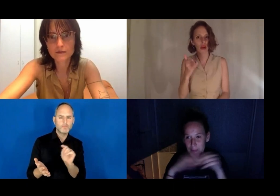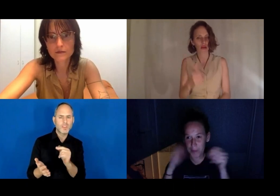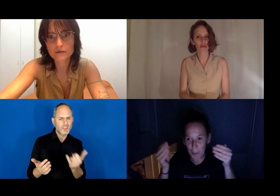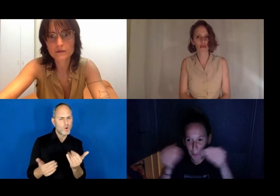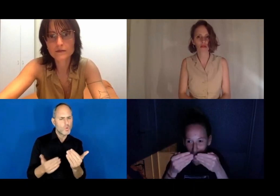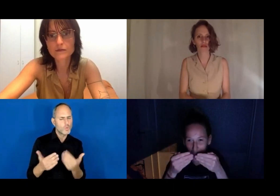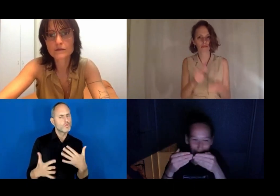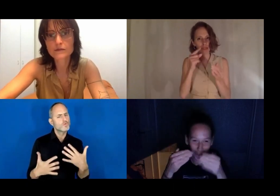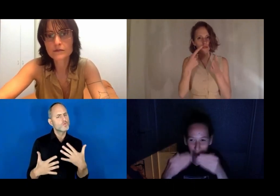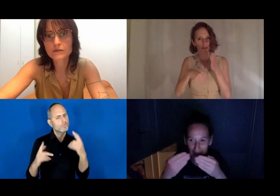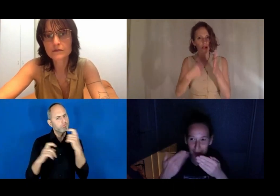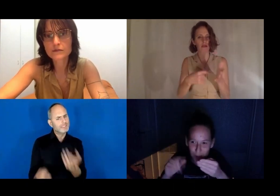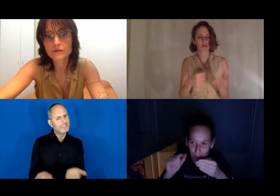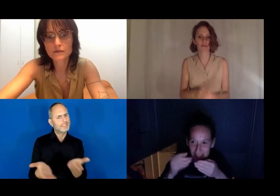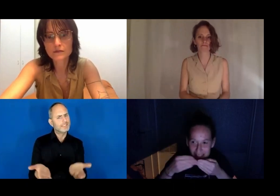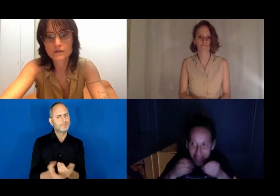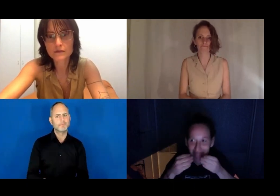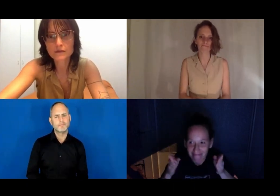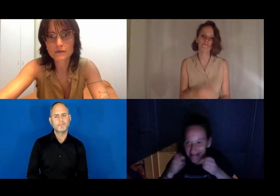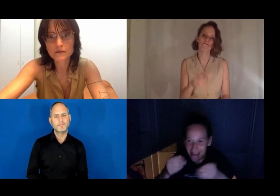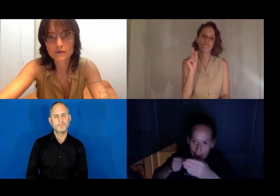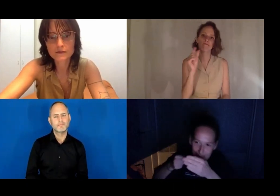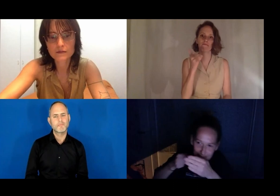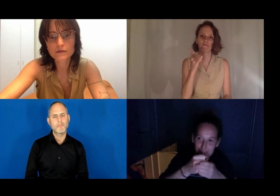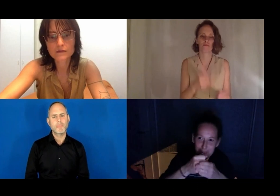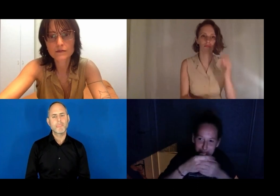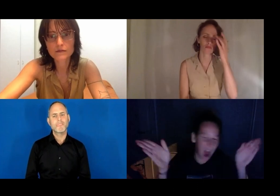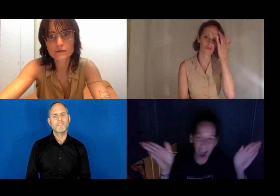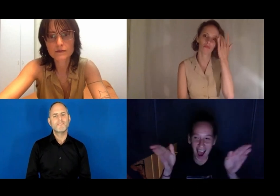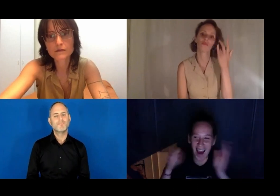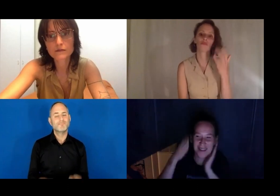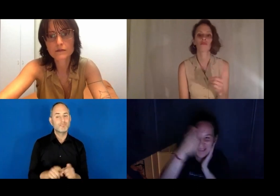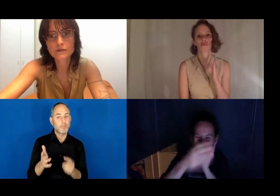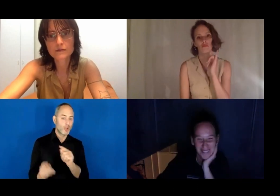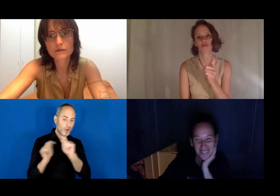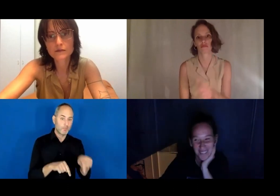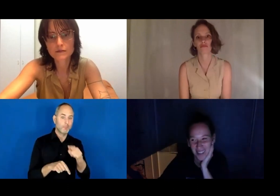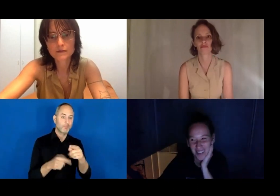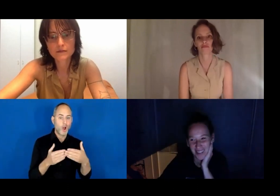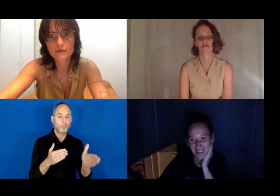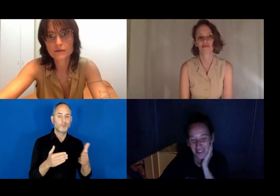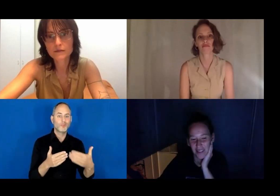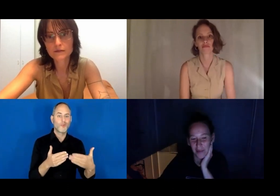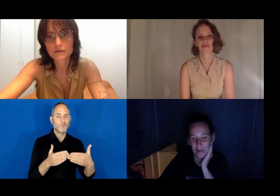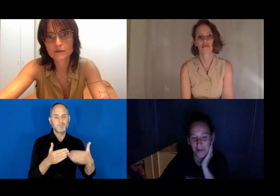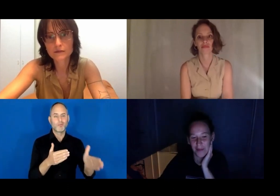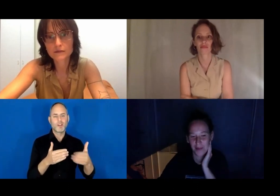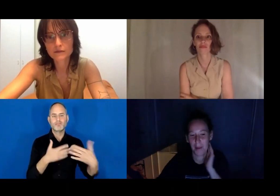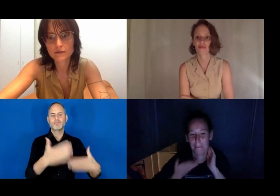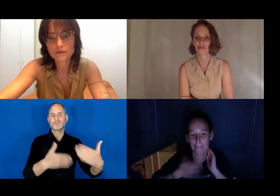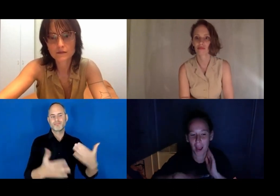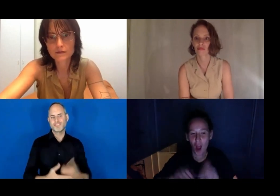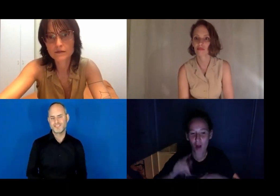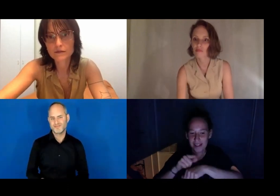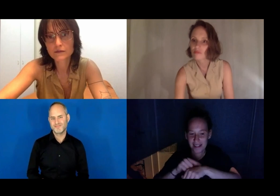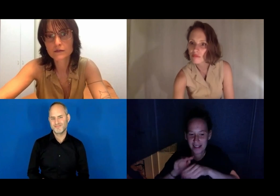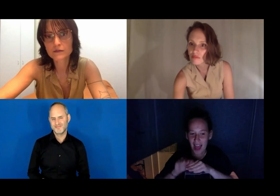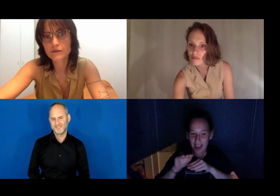Lua: Yeah, I feel like once we could open one door, it might open many, many other doors.